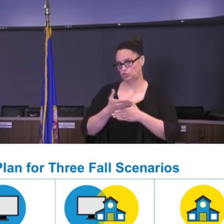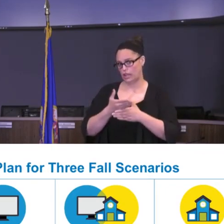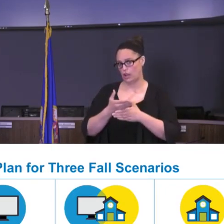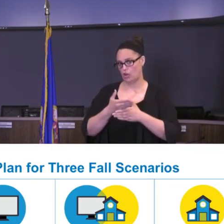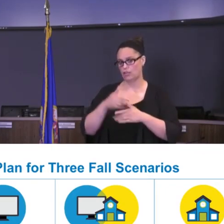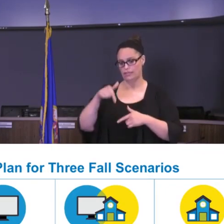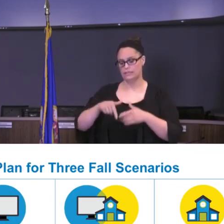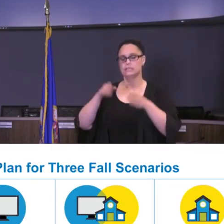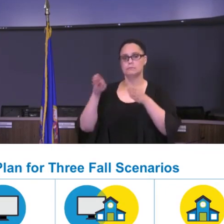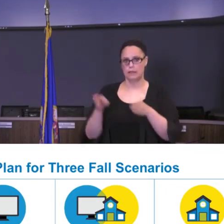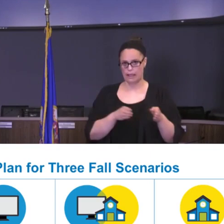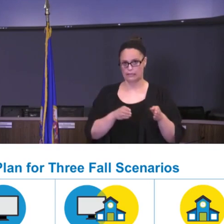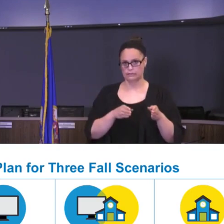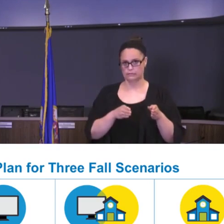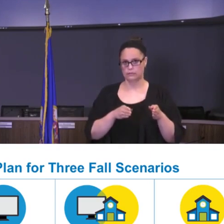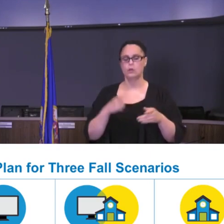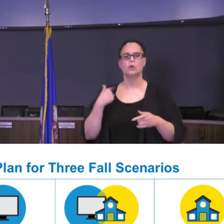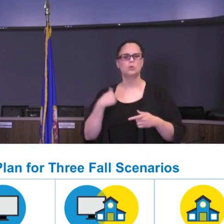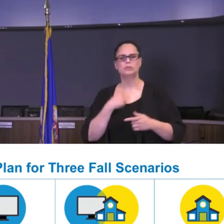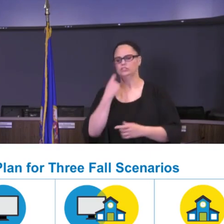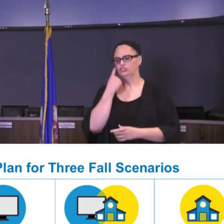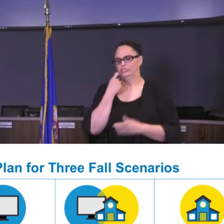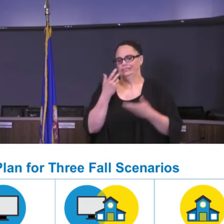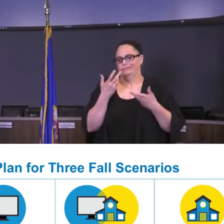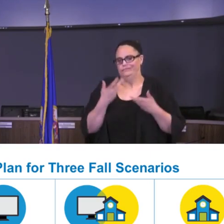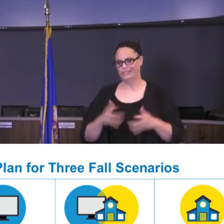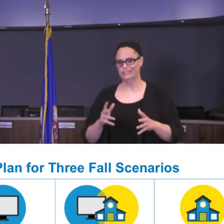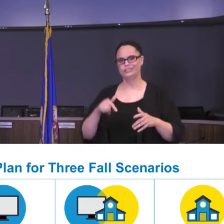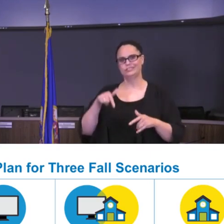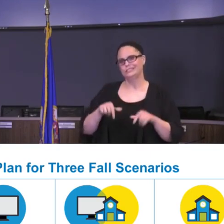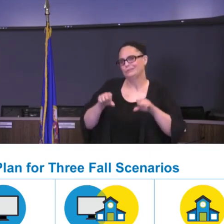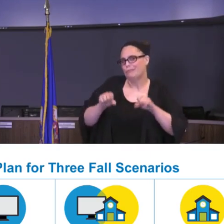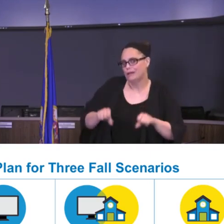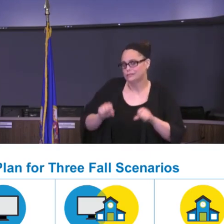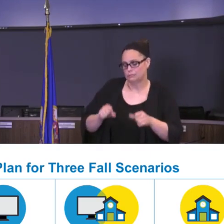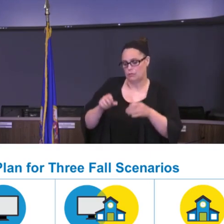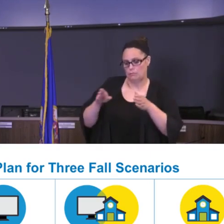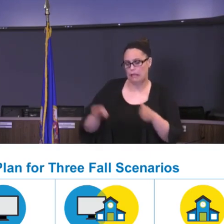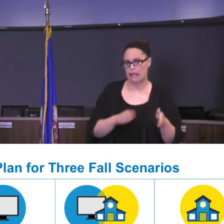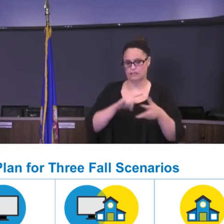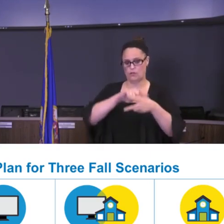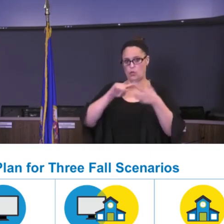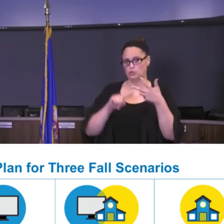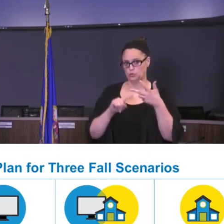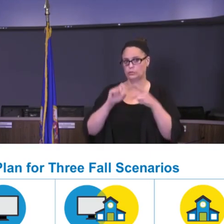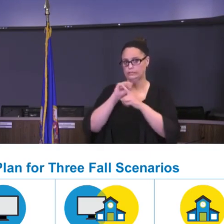We've just completed contingency planning for the school year in those three scenarios. What we're moving into